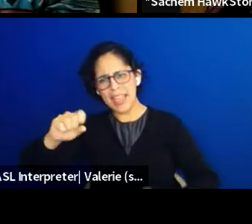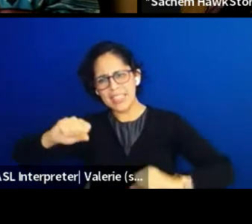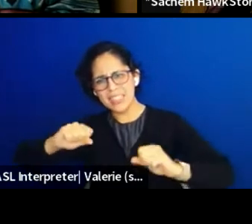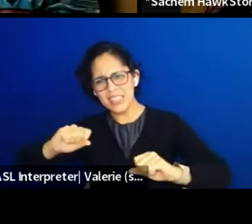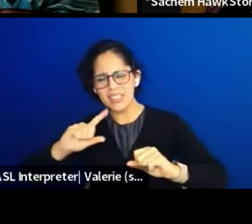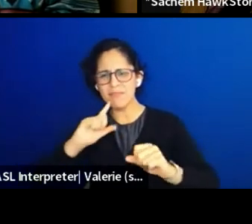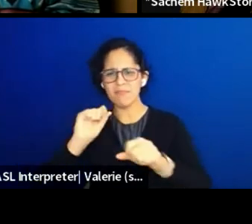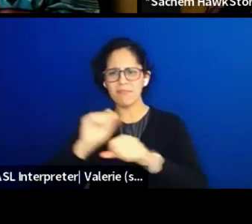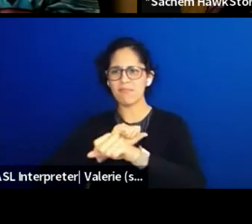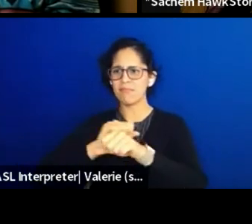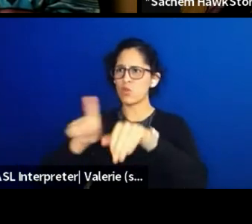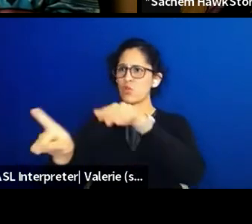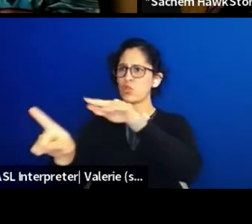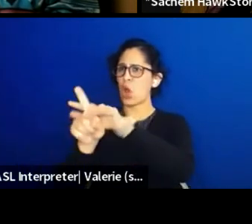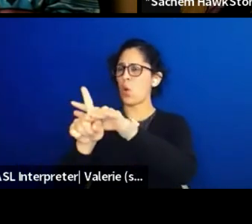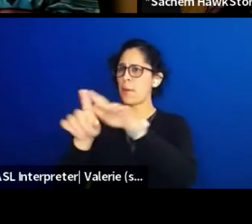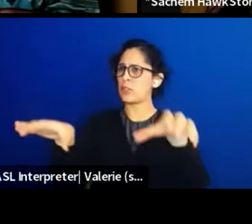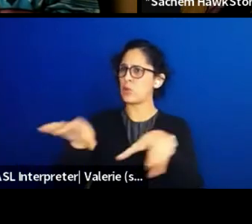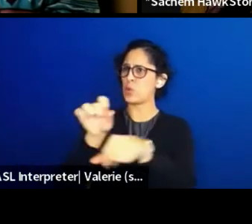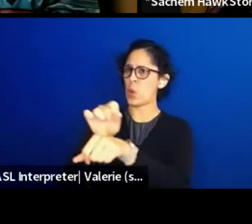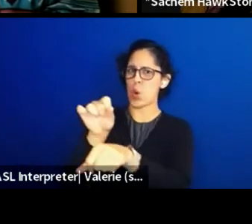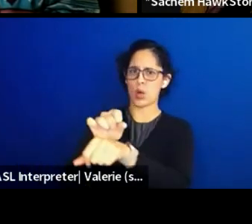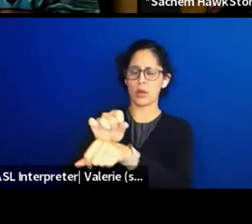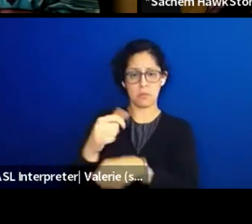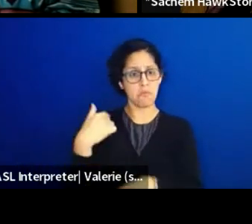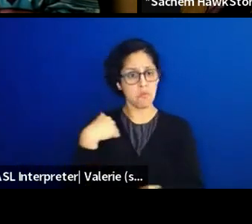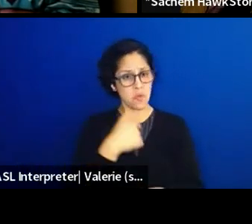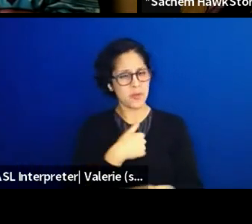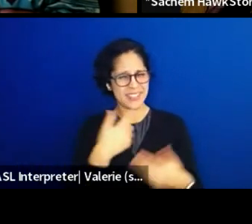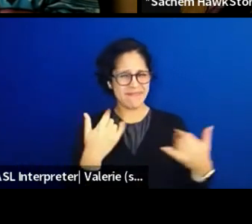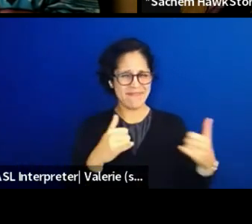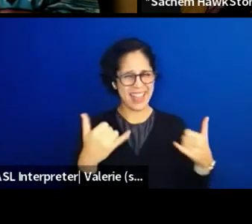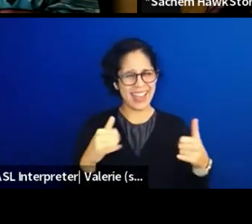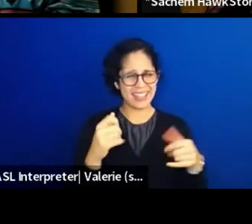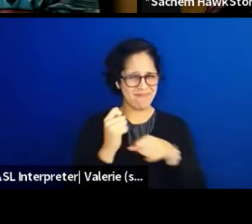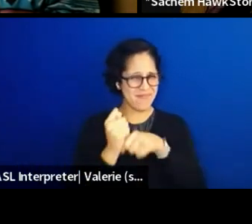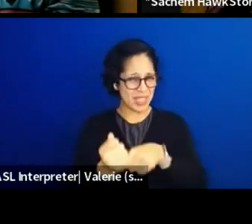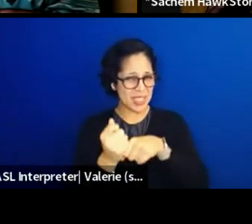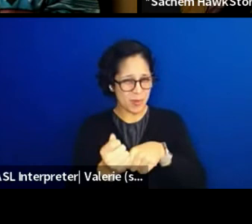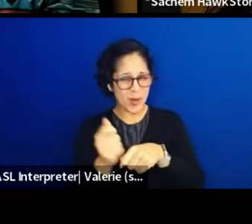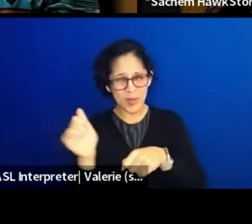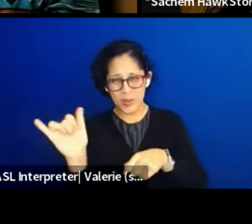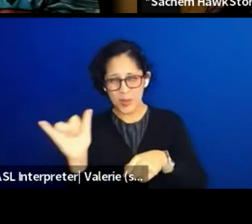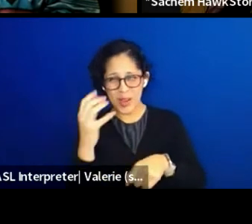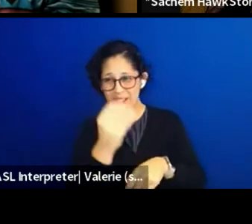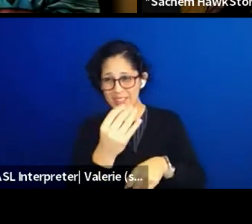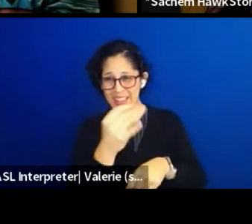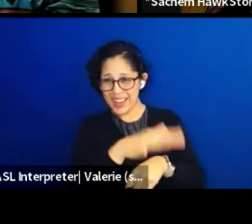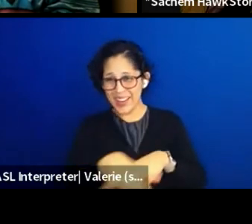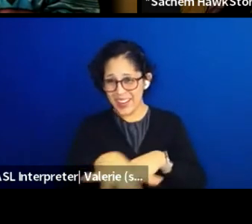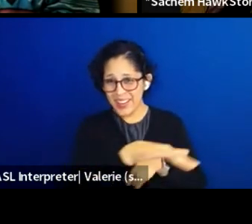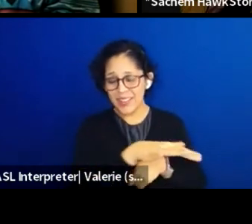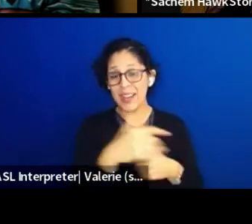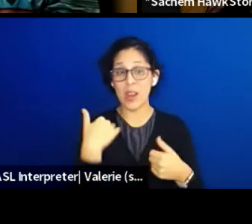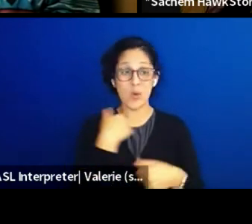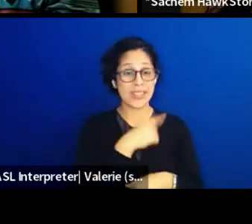We had ball games out there on the easement, and there was one time we had something called crawfish the musical, and we're in South Louisiana.